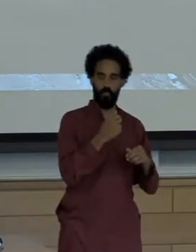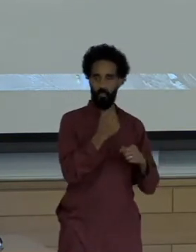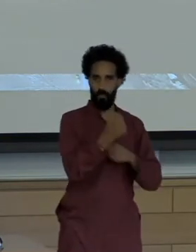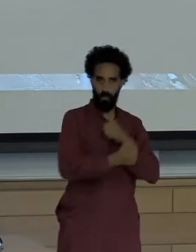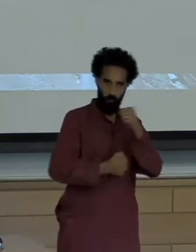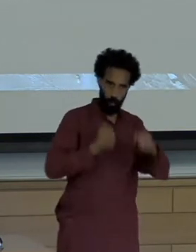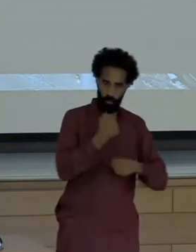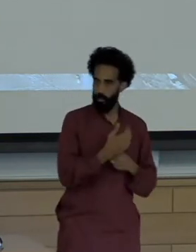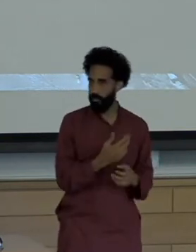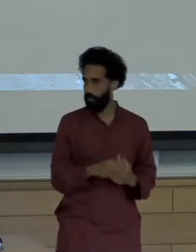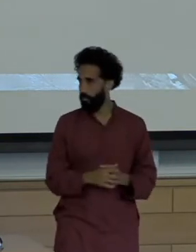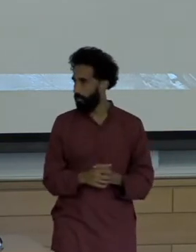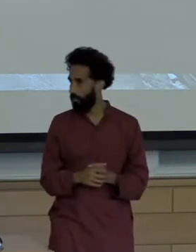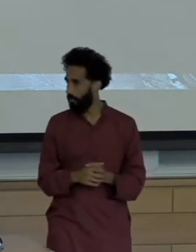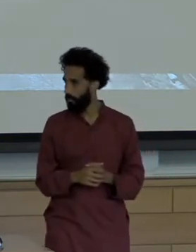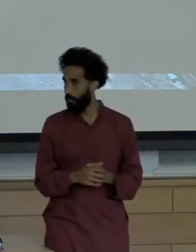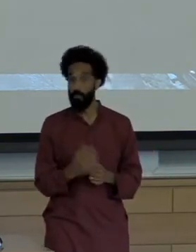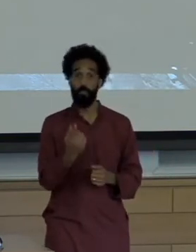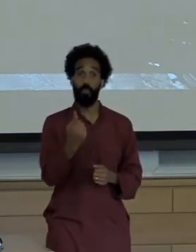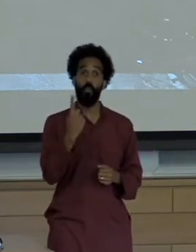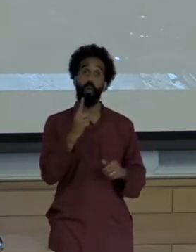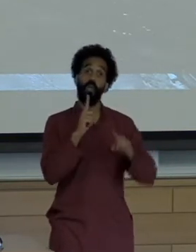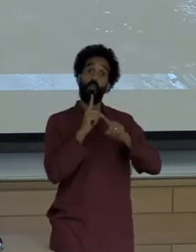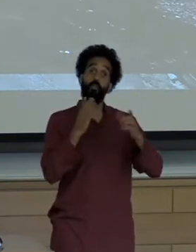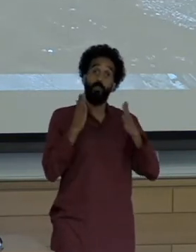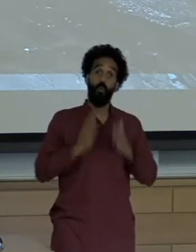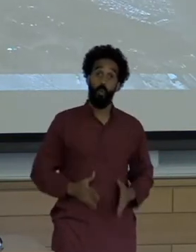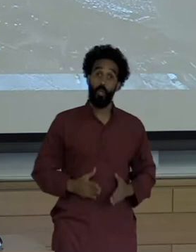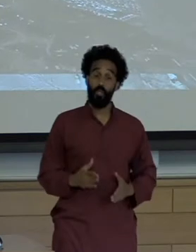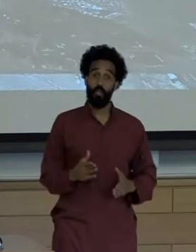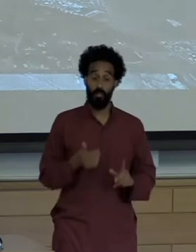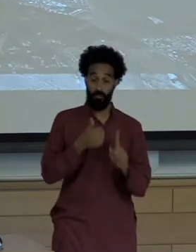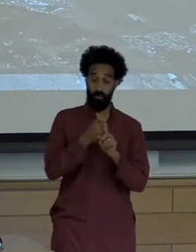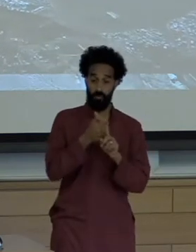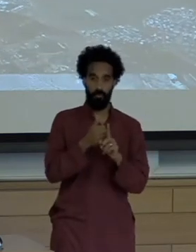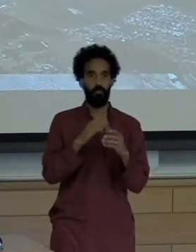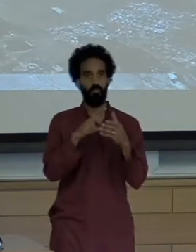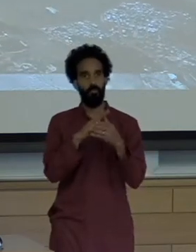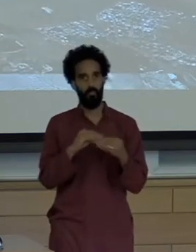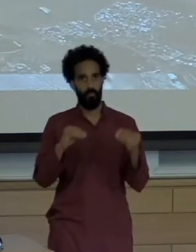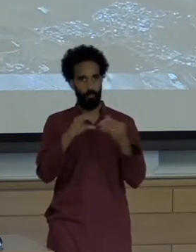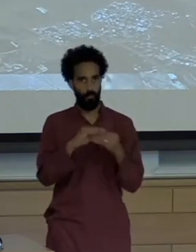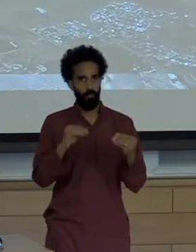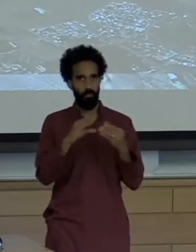Painted the picture of the recurrent reporting dynamic that reinforces systemic social exclusion